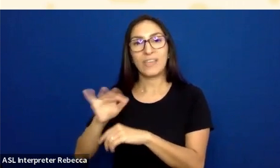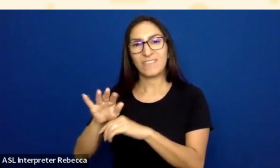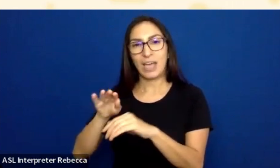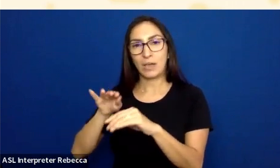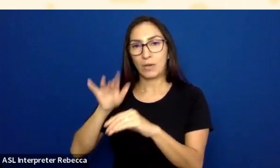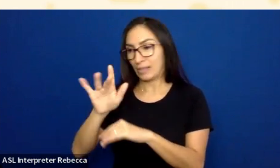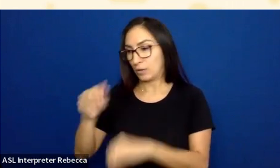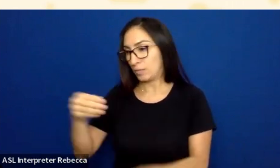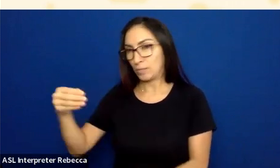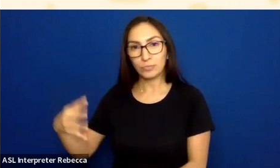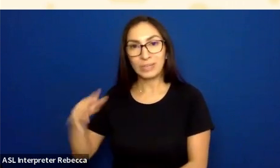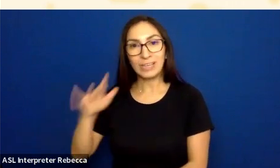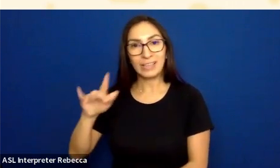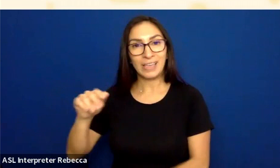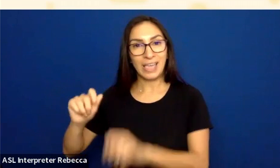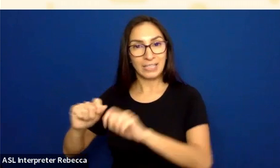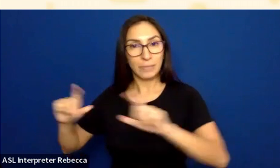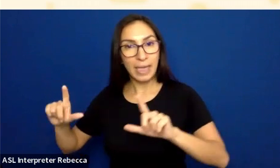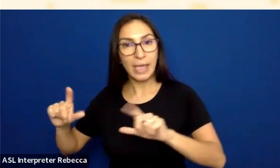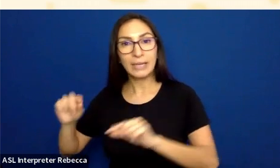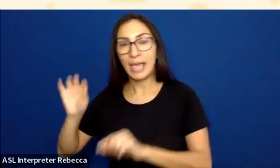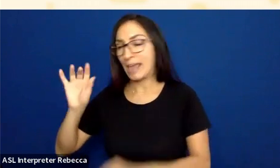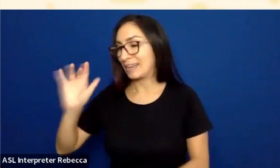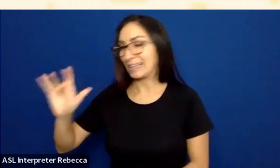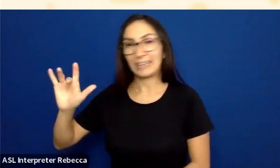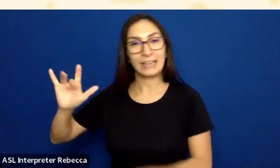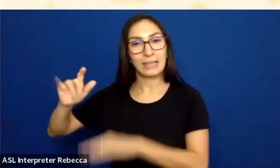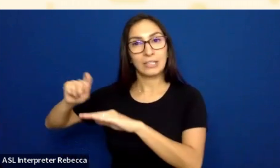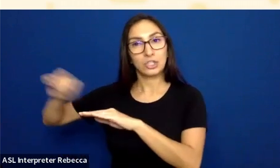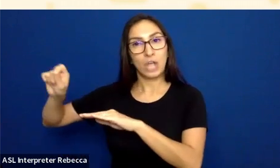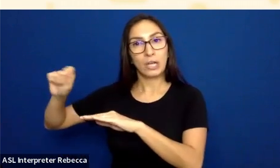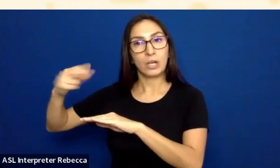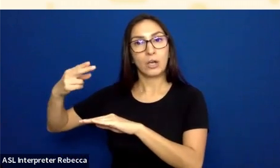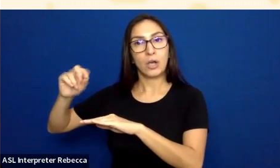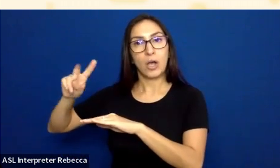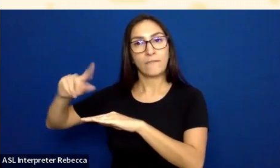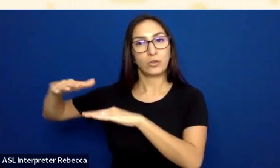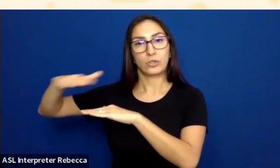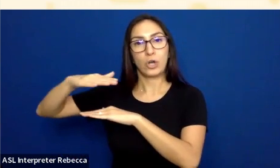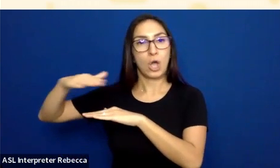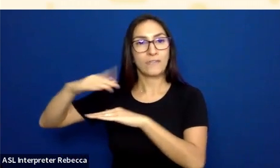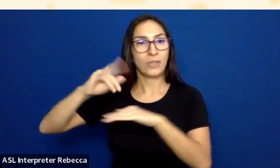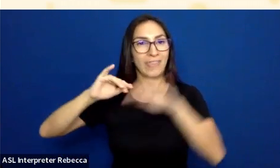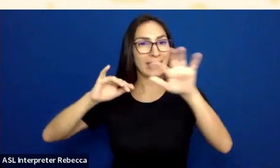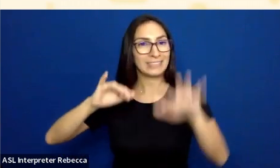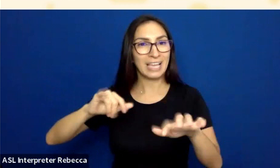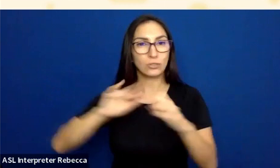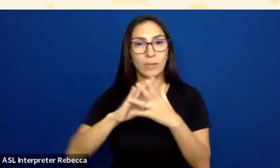by clicking on the button, and I check the hover state, it actually will lighten this text. I should have lightened the text. You know what?